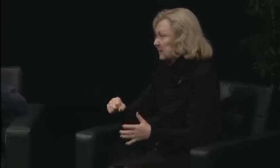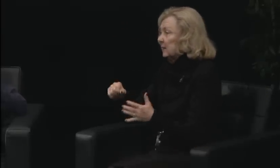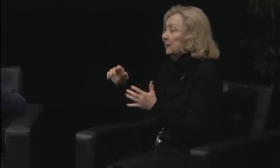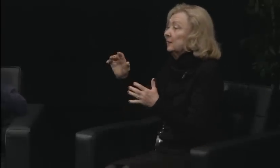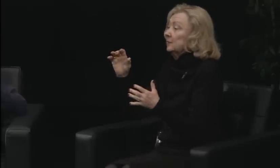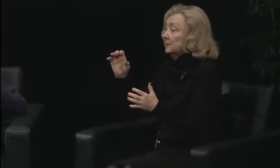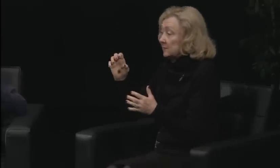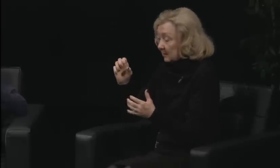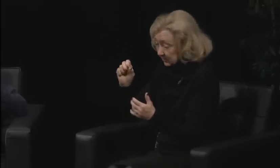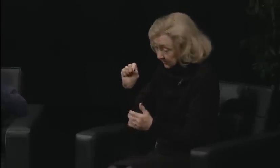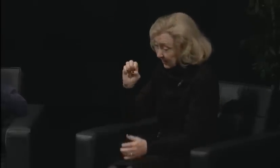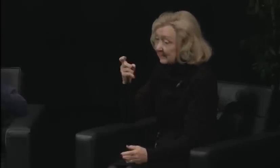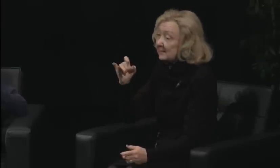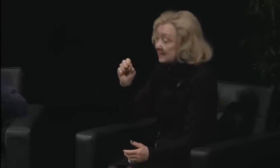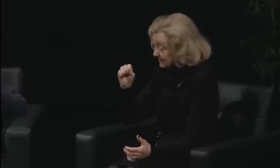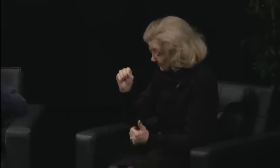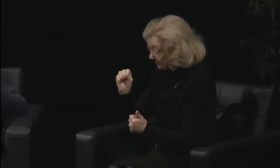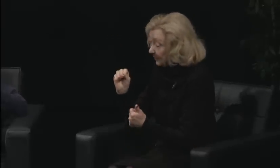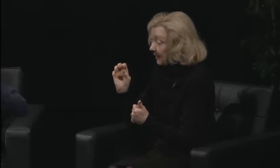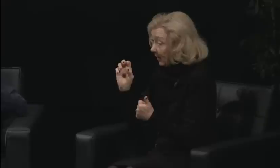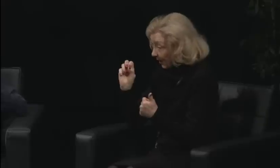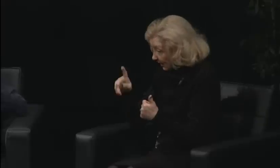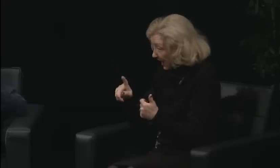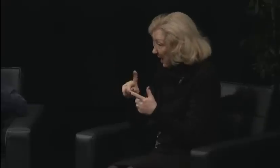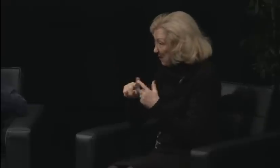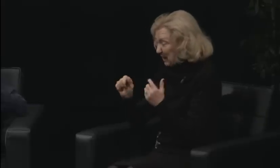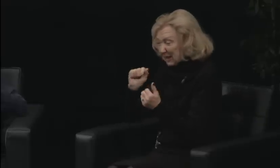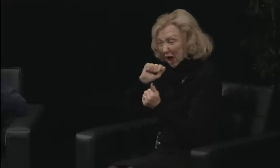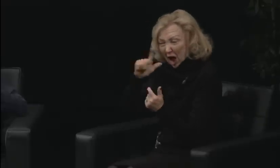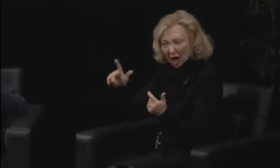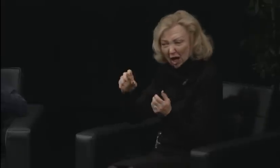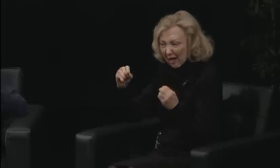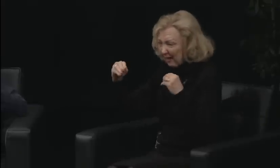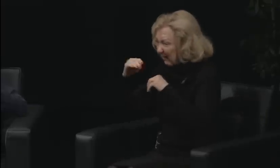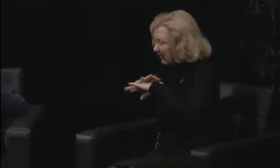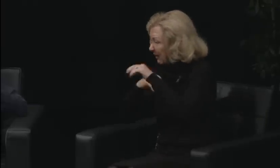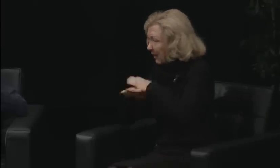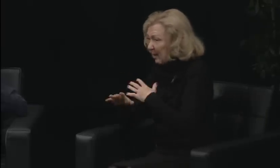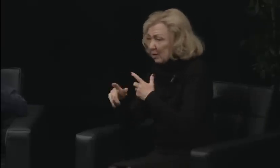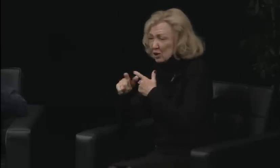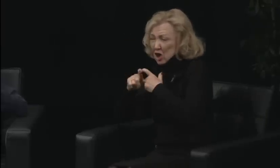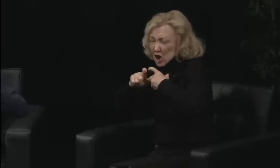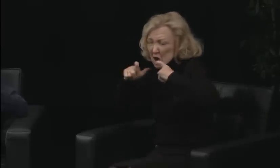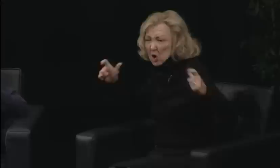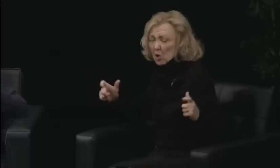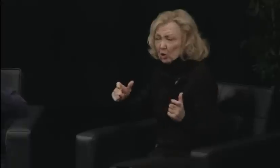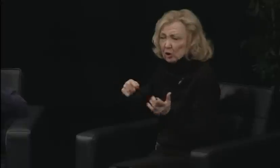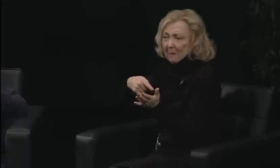That was a key message, and they bought it. They understood it.